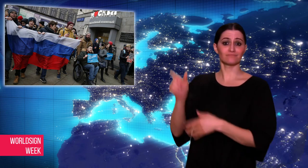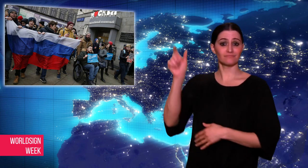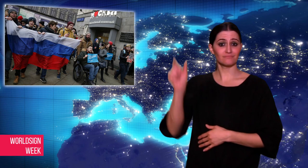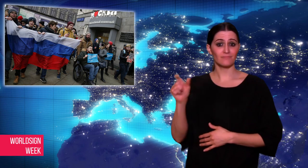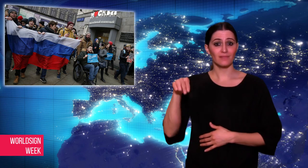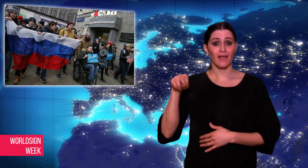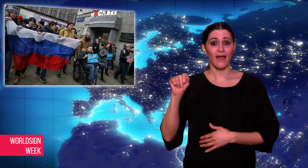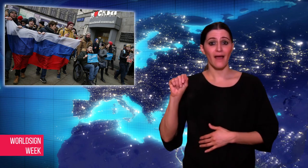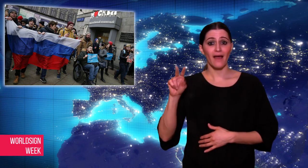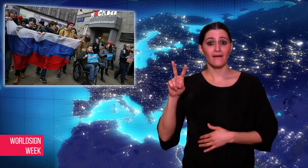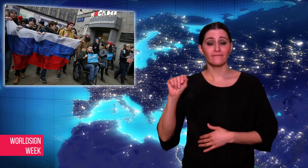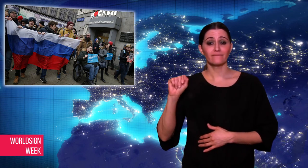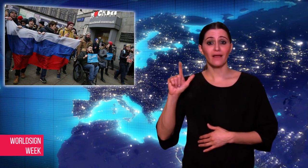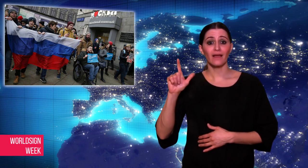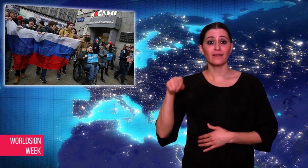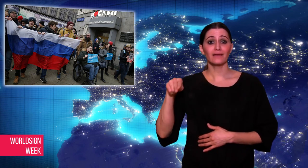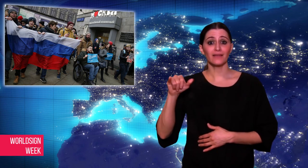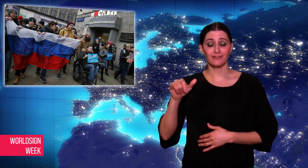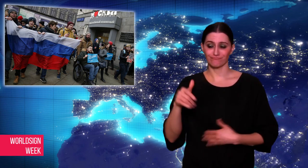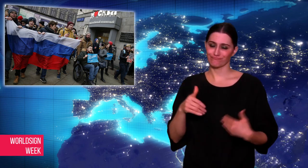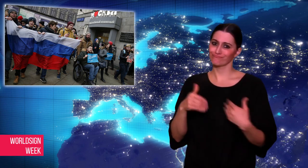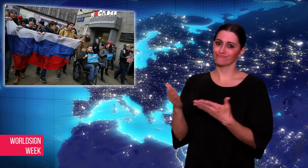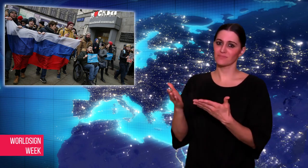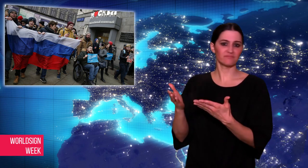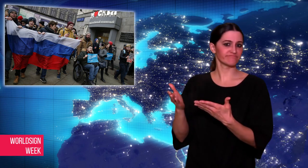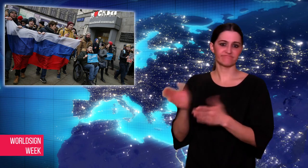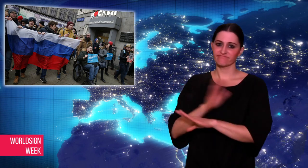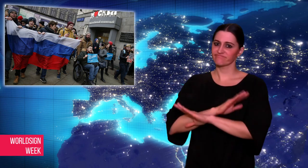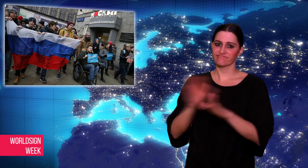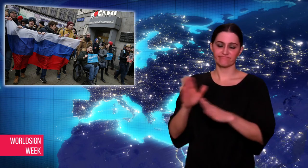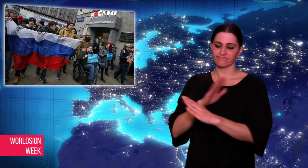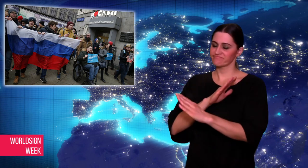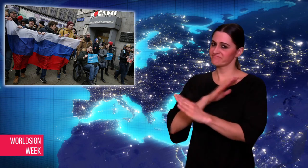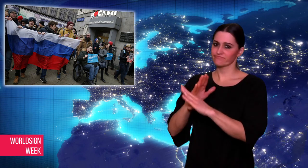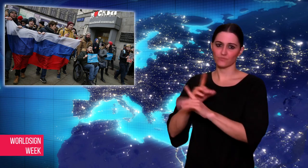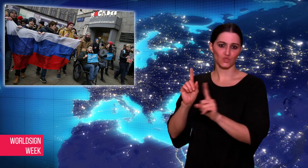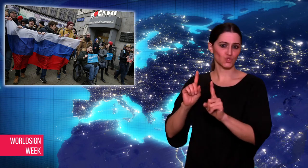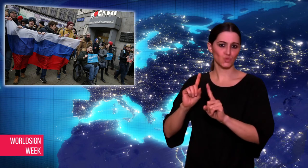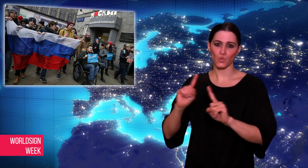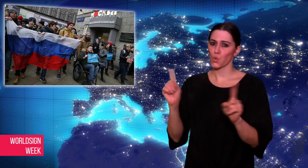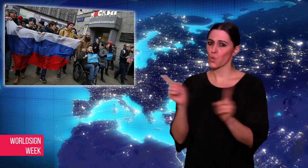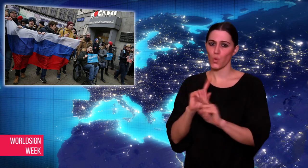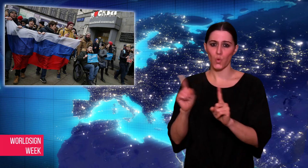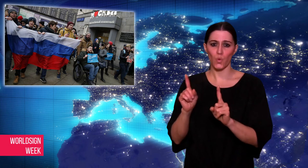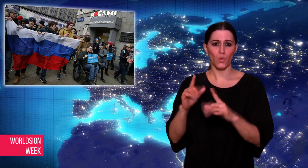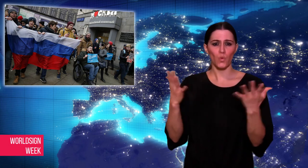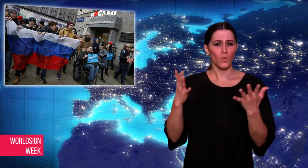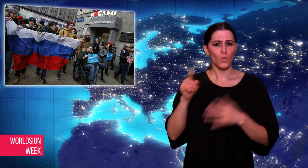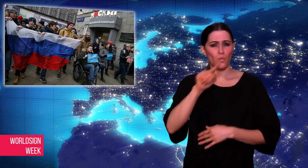however to campaign because of a